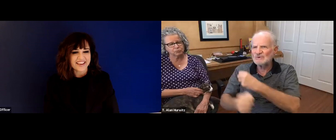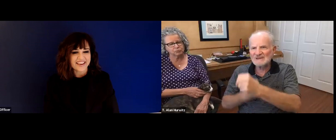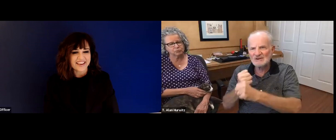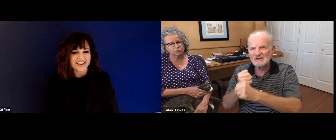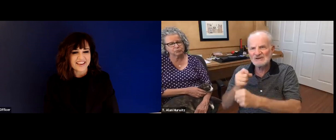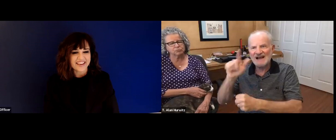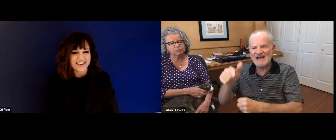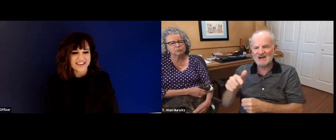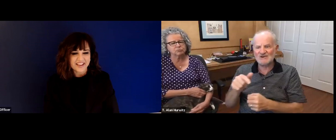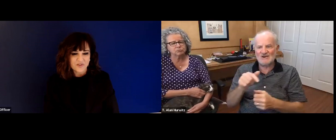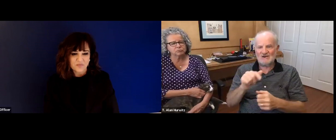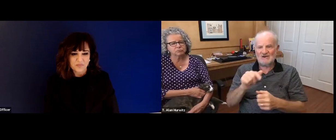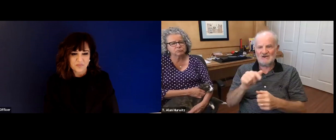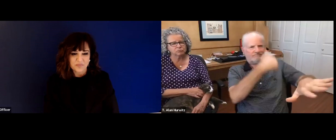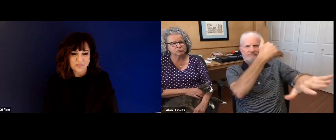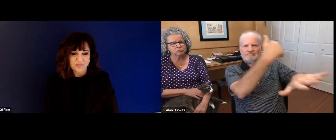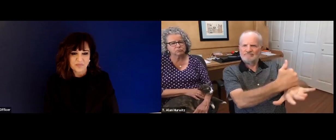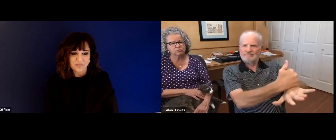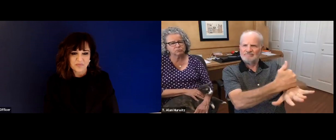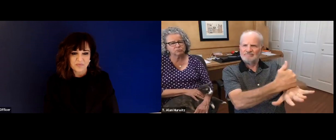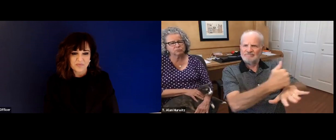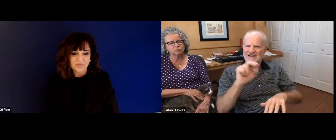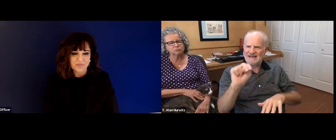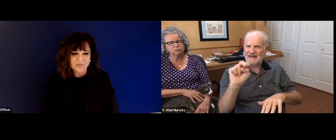pursuing that throughout high school and college and became an